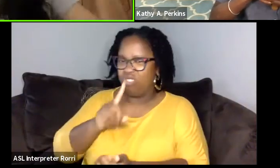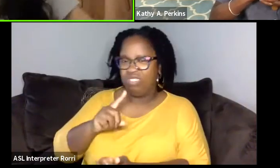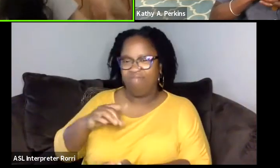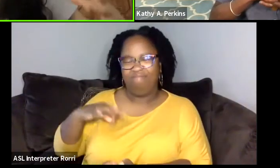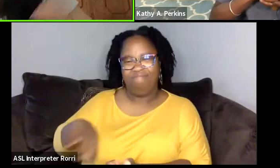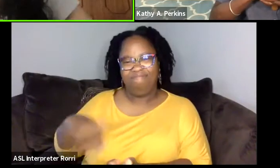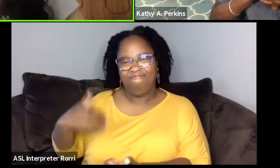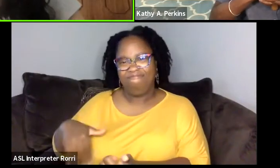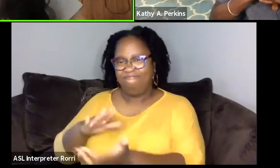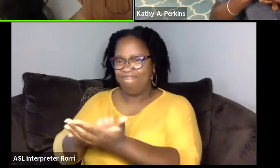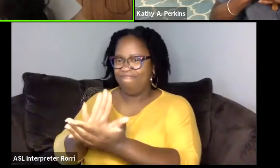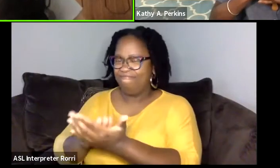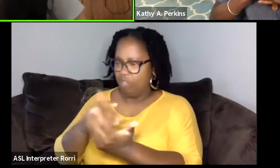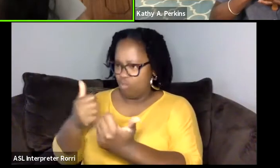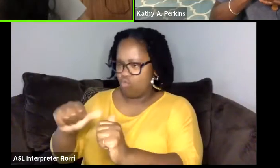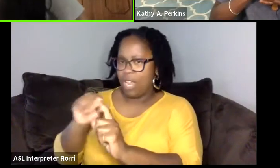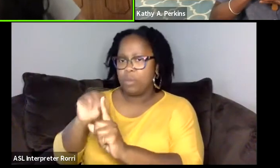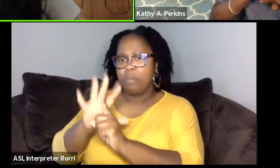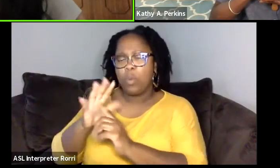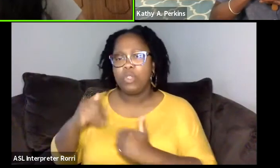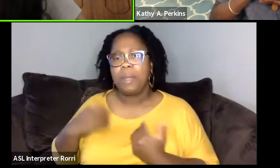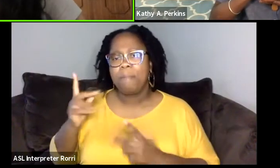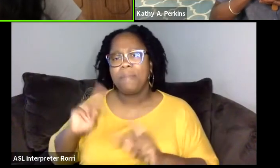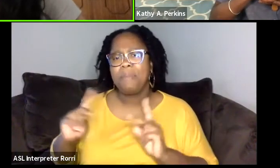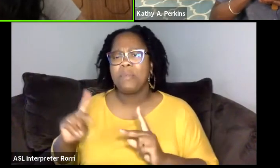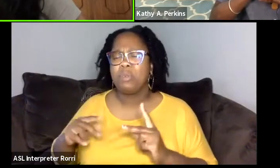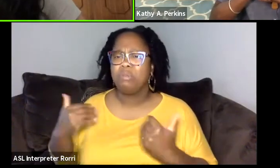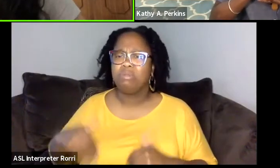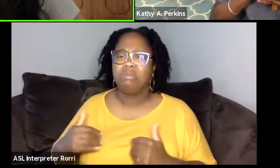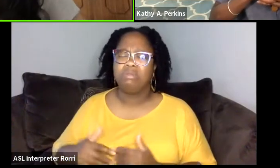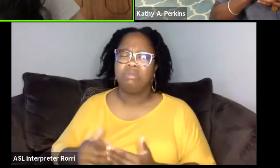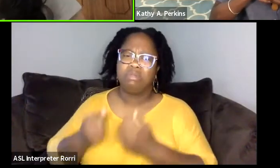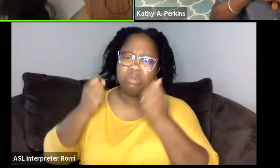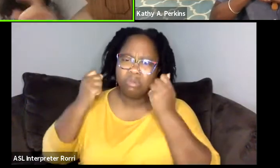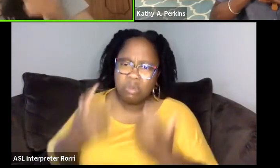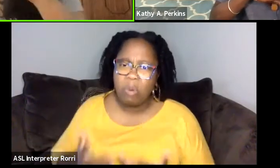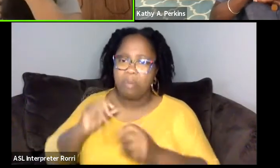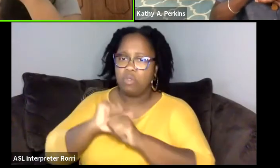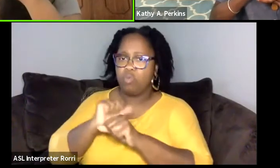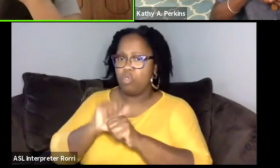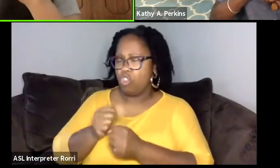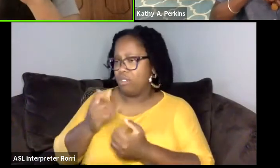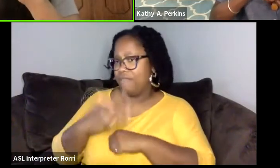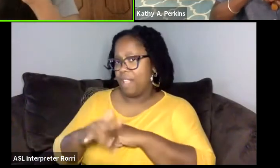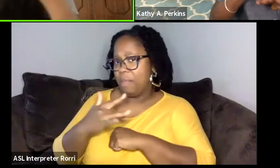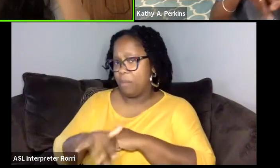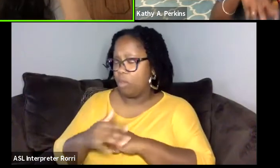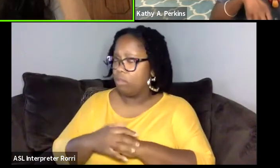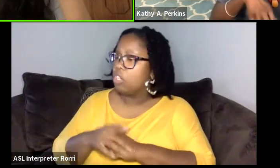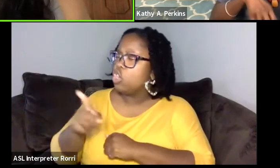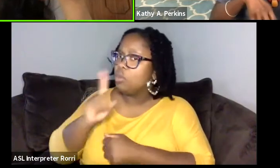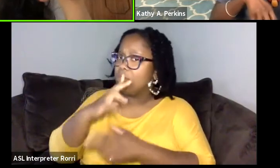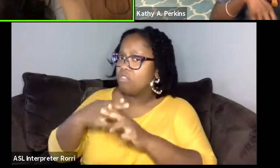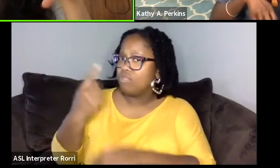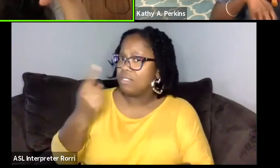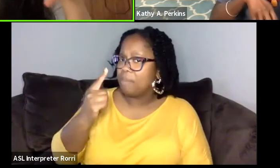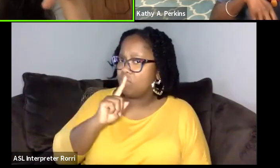to the plethora of work that is present. Look, you brought up something really interesting when you were talking about